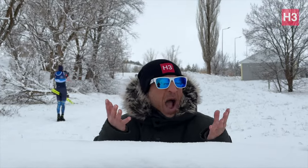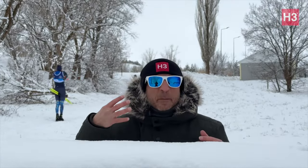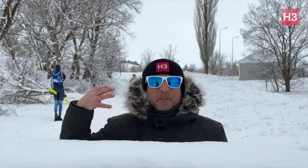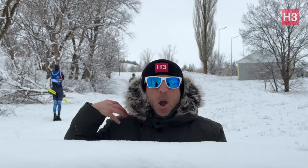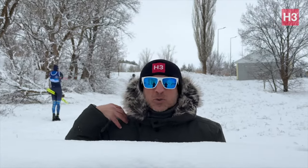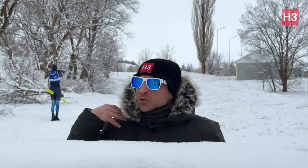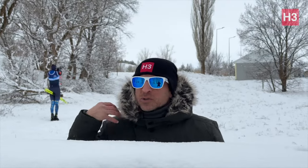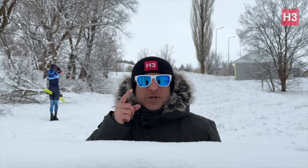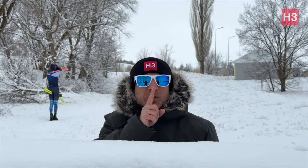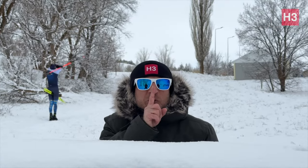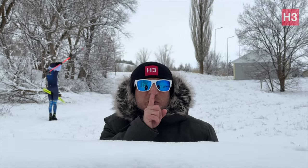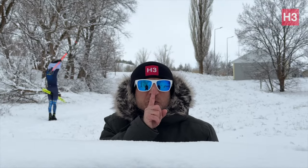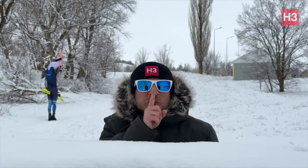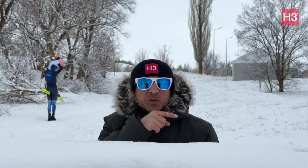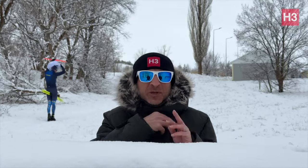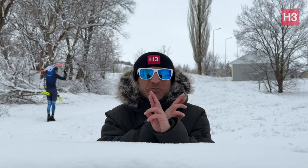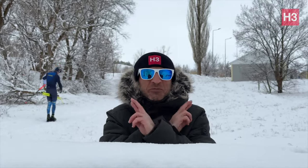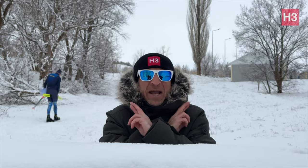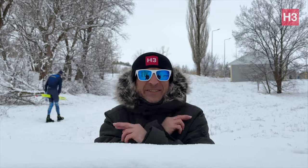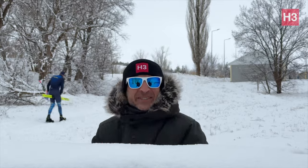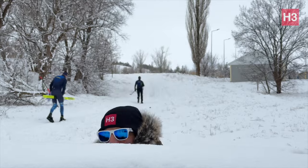[Memnos]: Where is my boss? Shhh, I am resting.